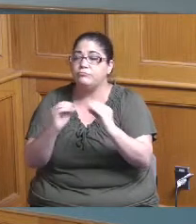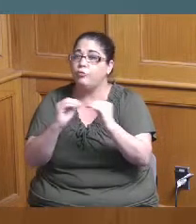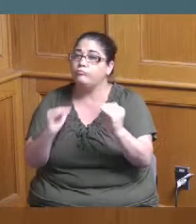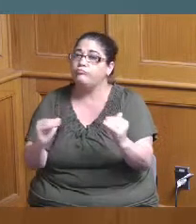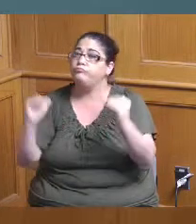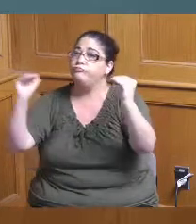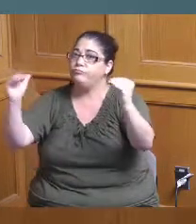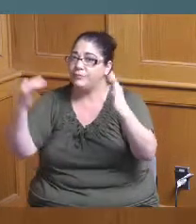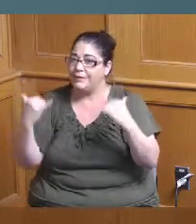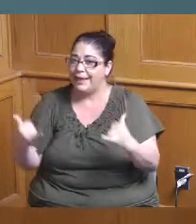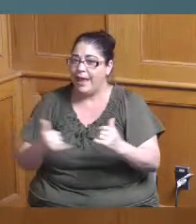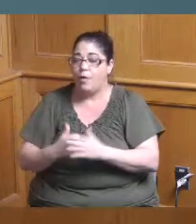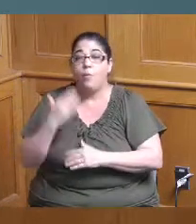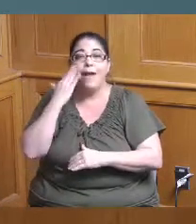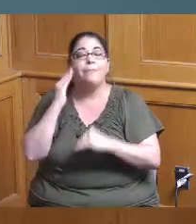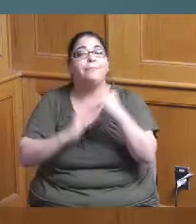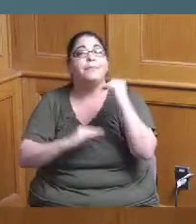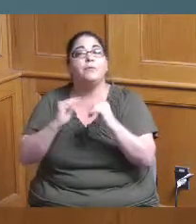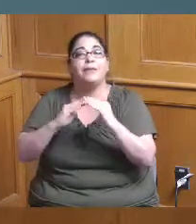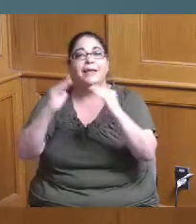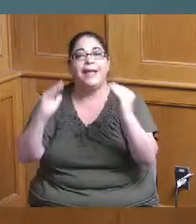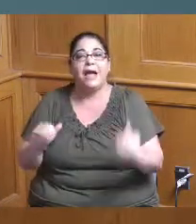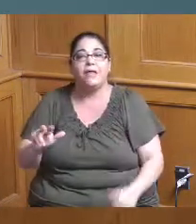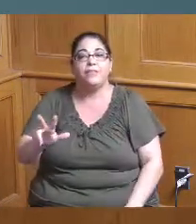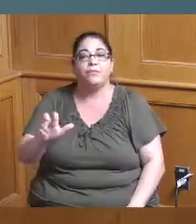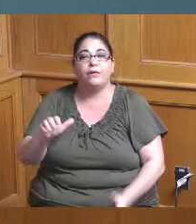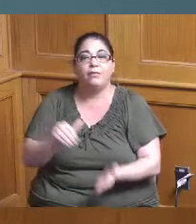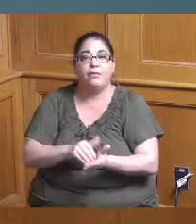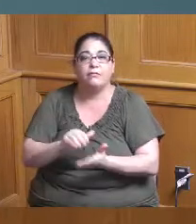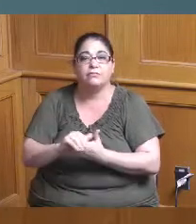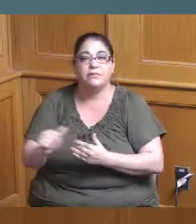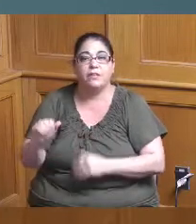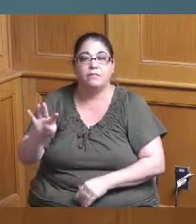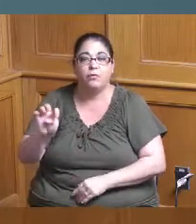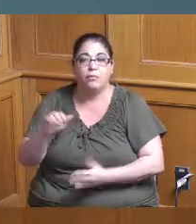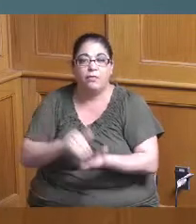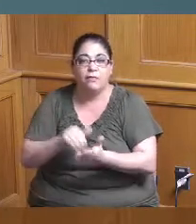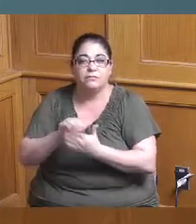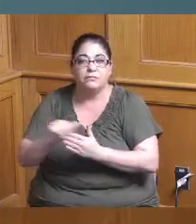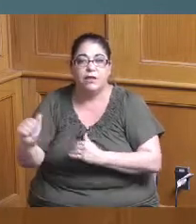because they're building homes that are three four hundred thousand,000 homes so we I don't